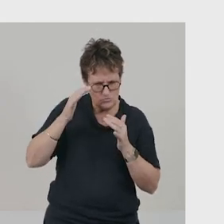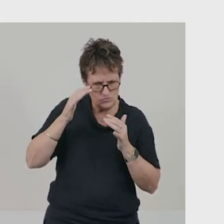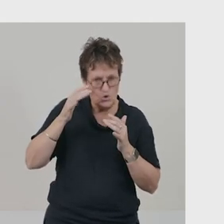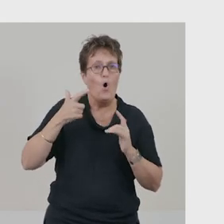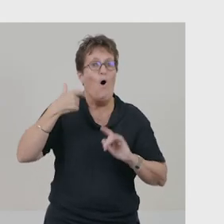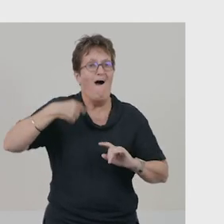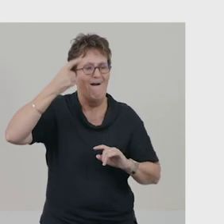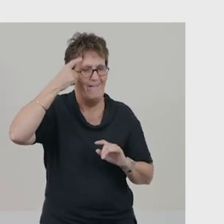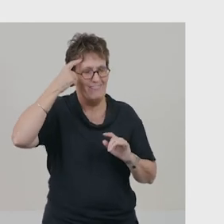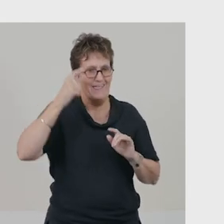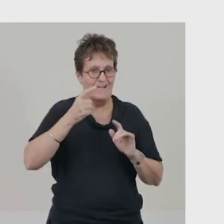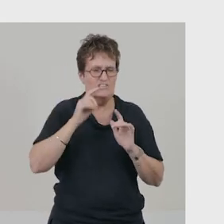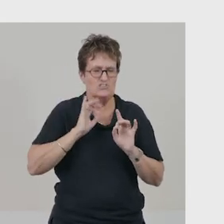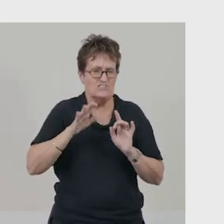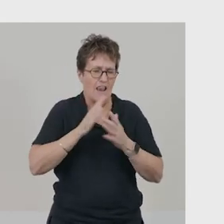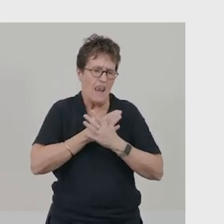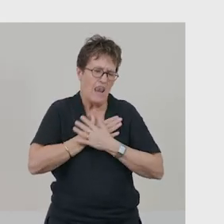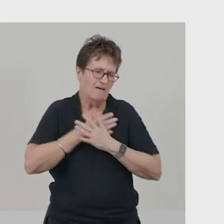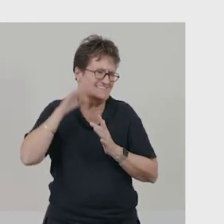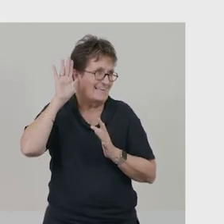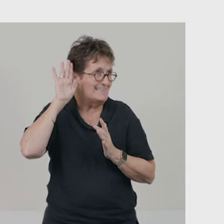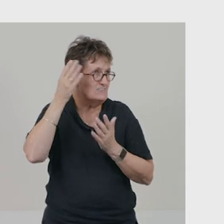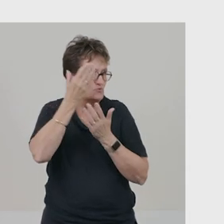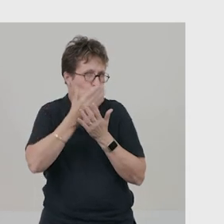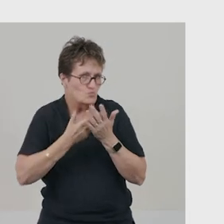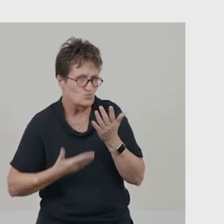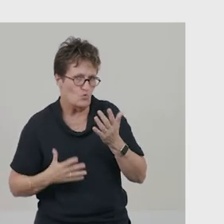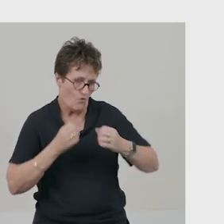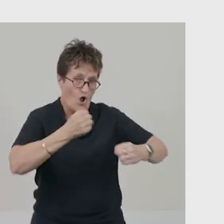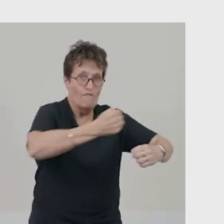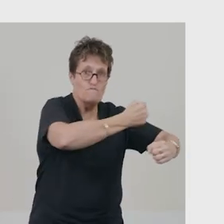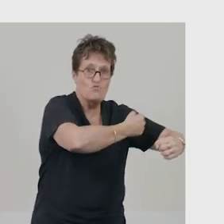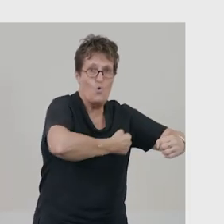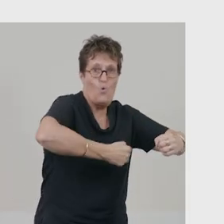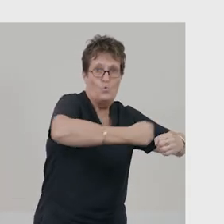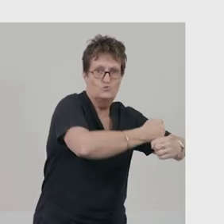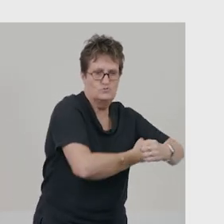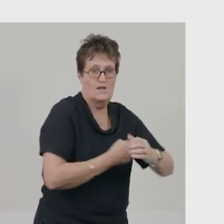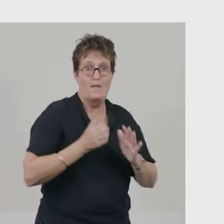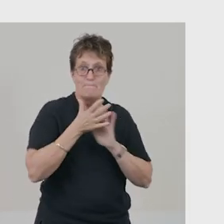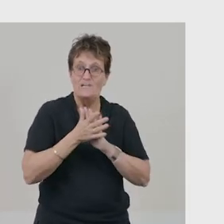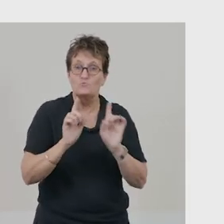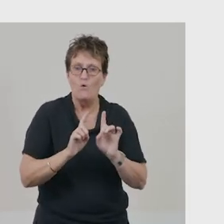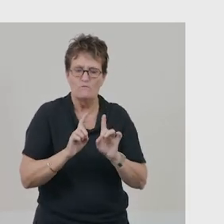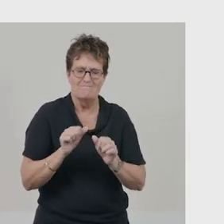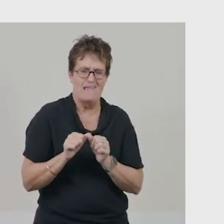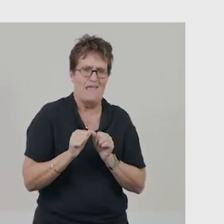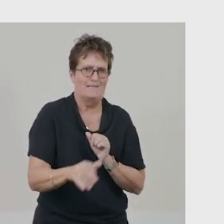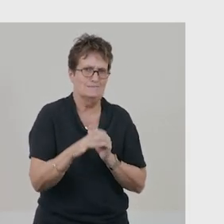I think the way she loves listening, to the legend of the cauldron, shows that she has an excellent imagination.